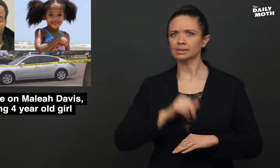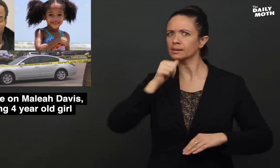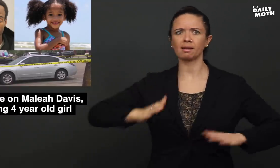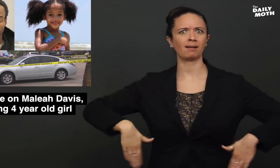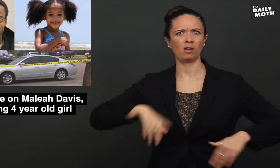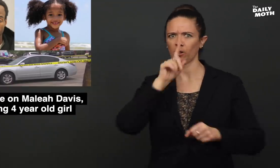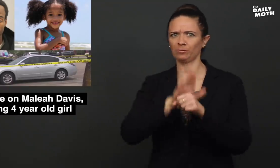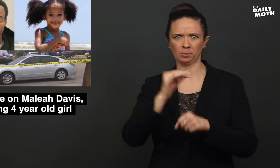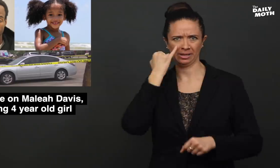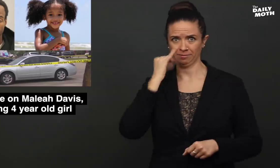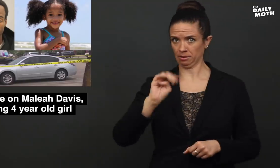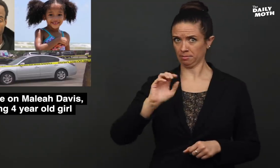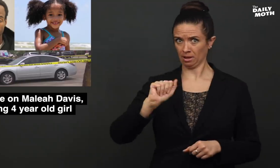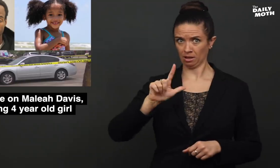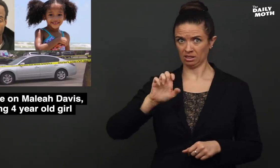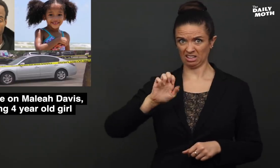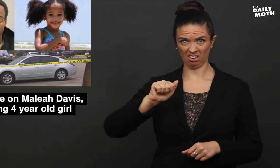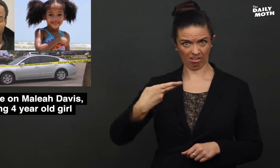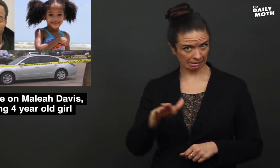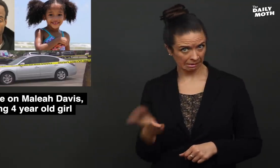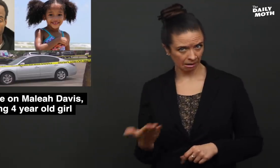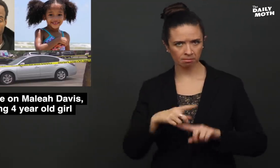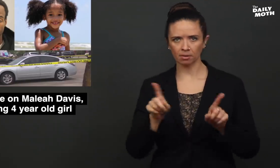It is not yet confirmed if Maleah is dead,